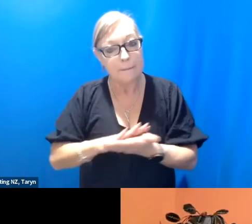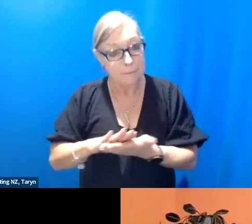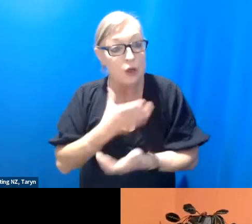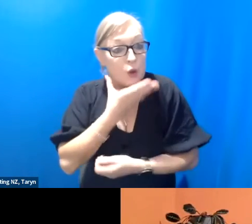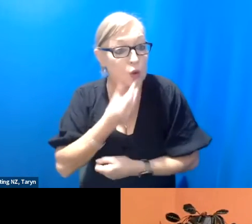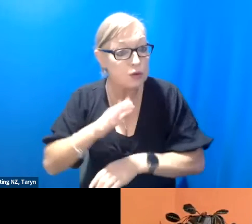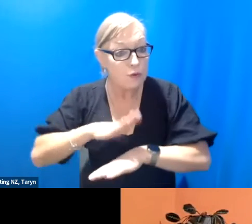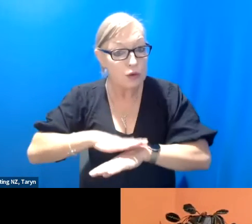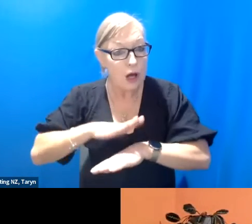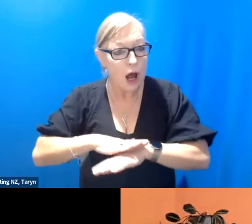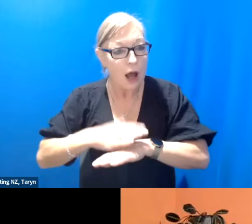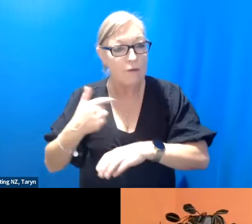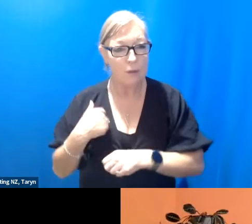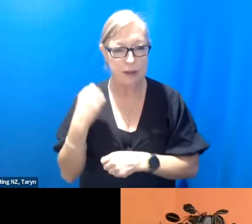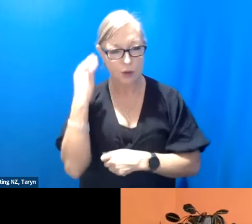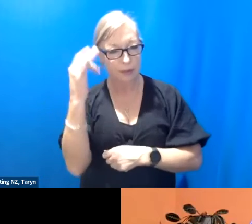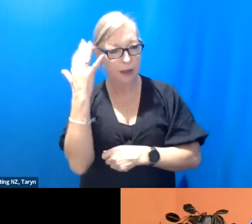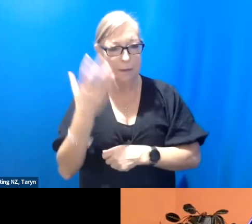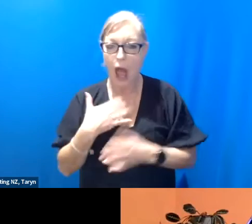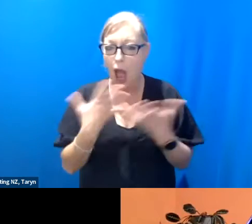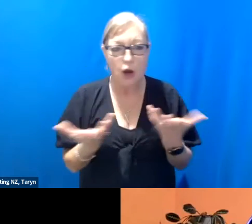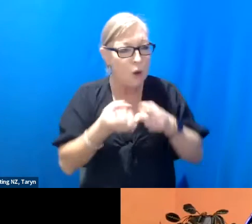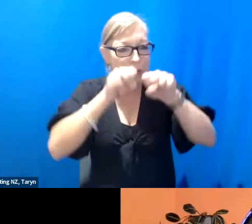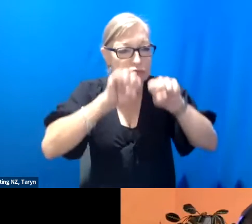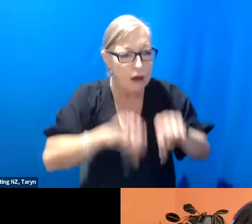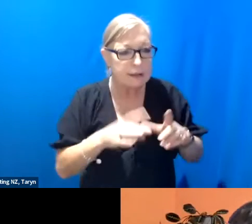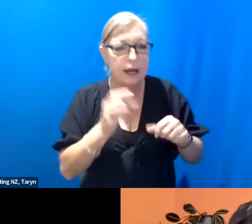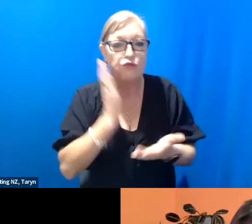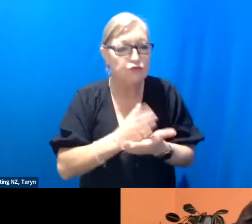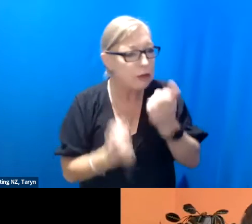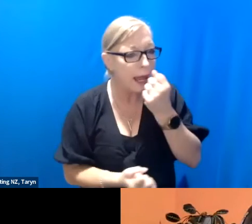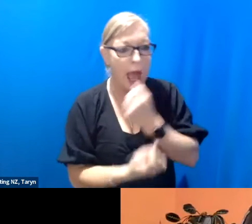thoughts?”, or “how do I break it down into what actually happened in the room?”